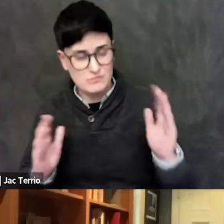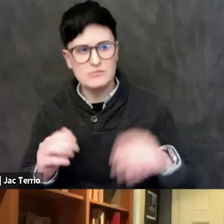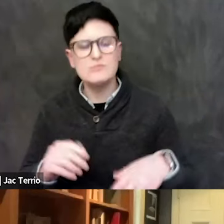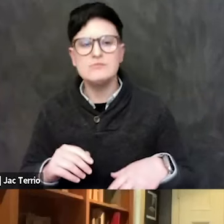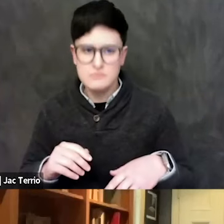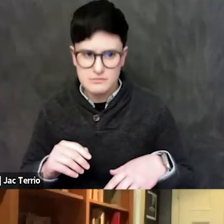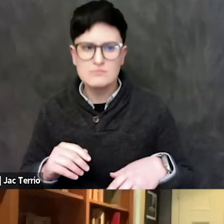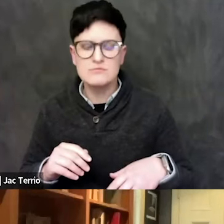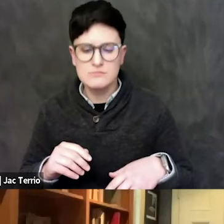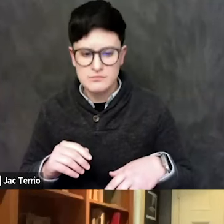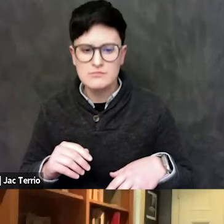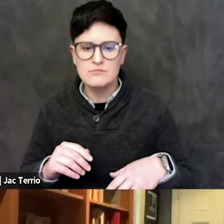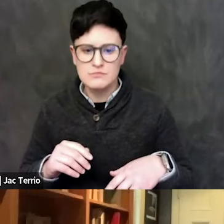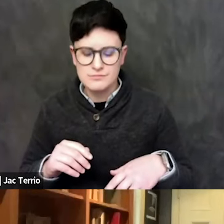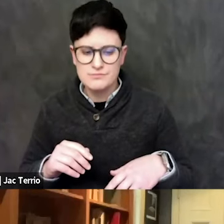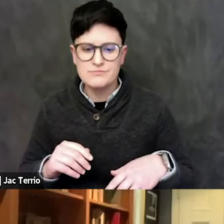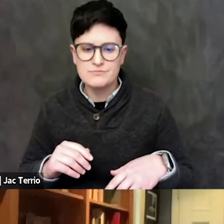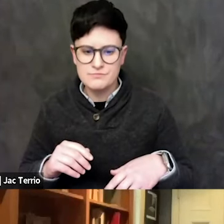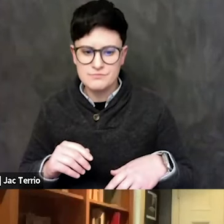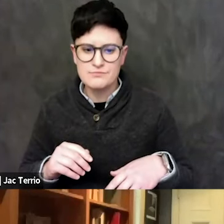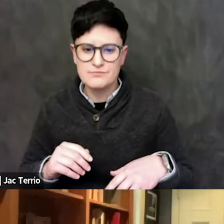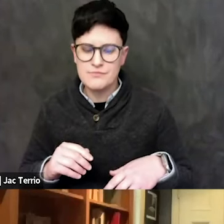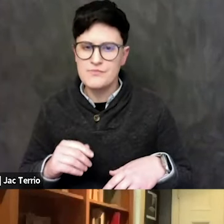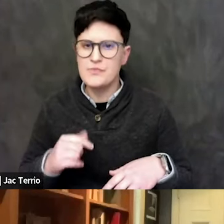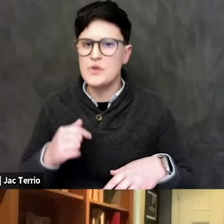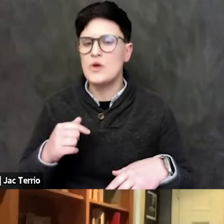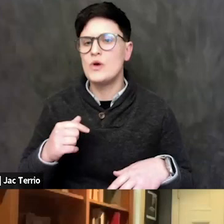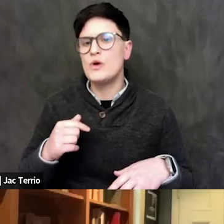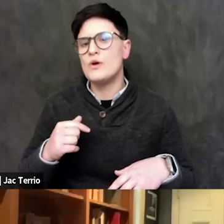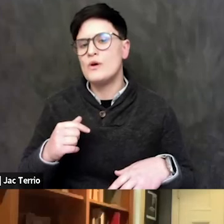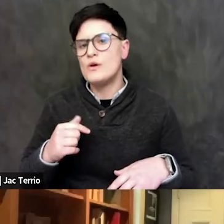where the end of what's happening is not clear.